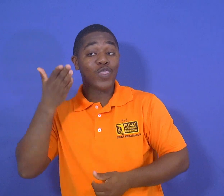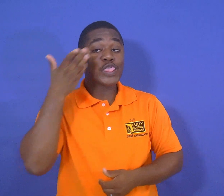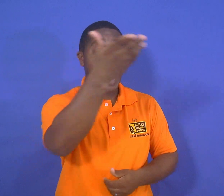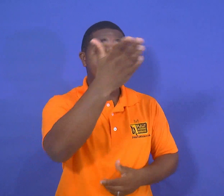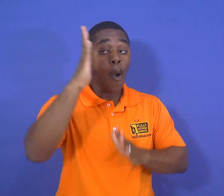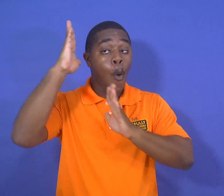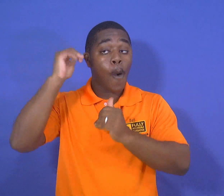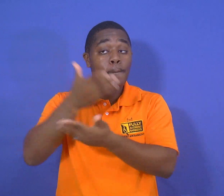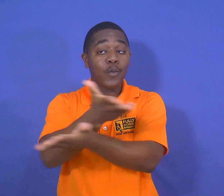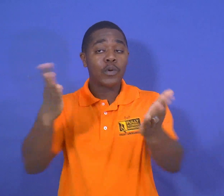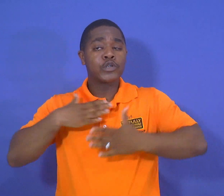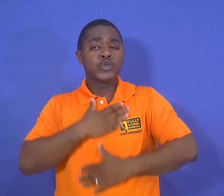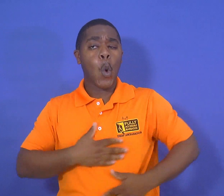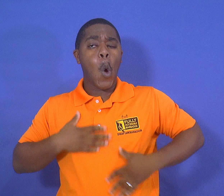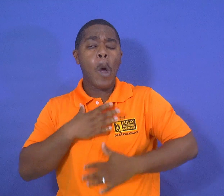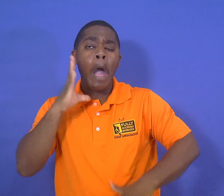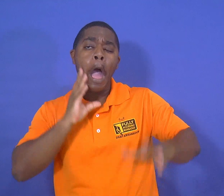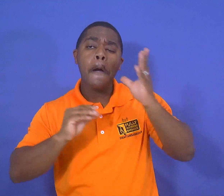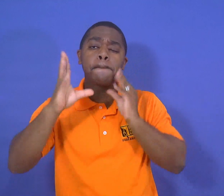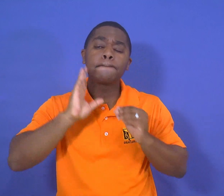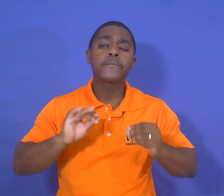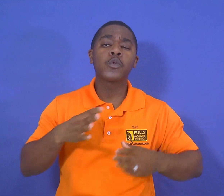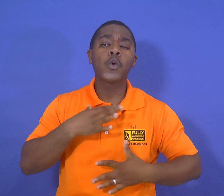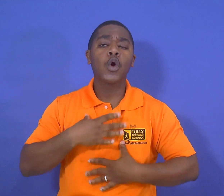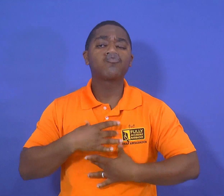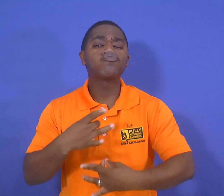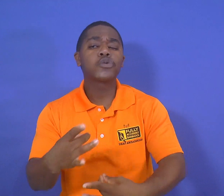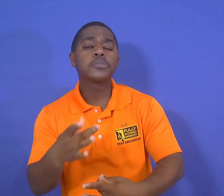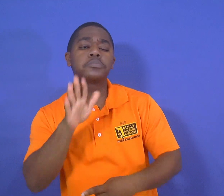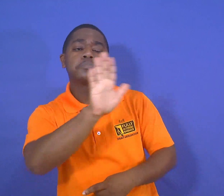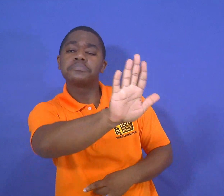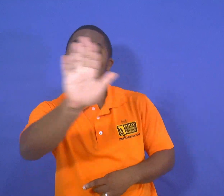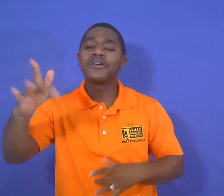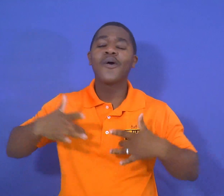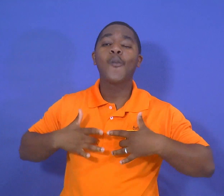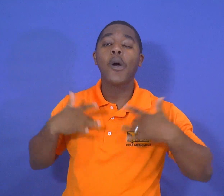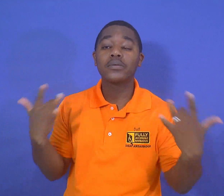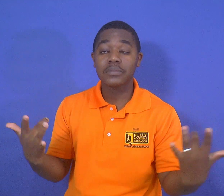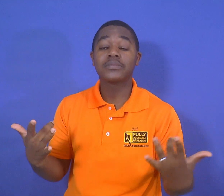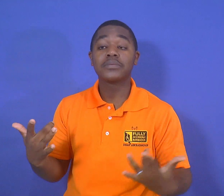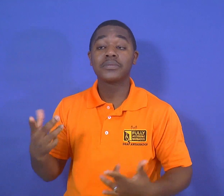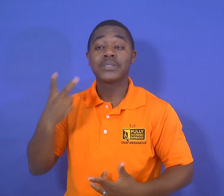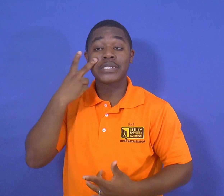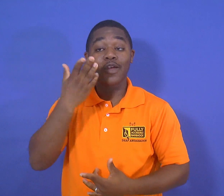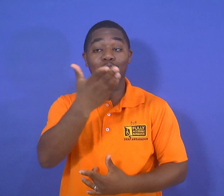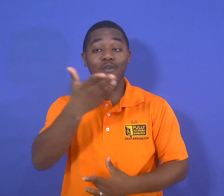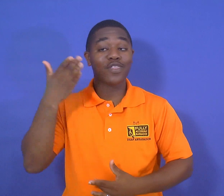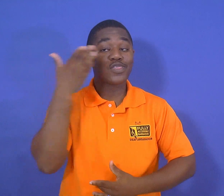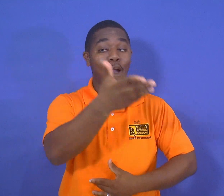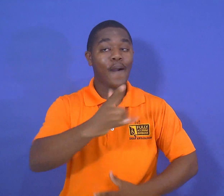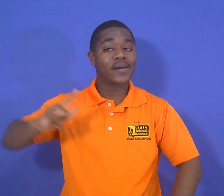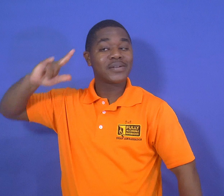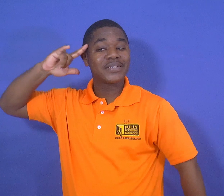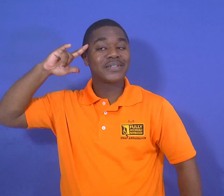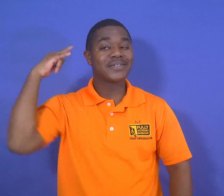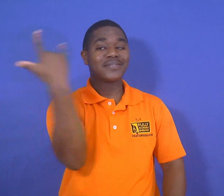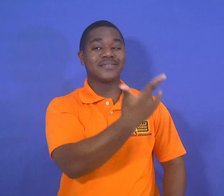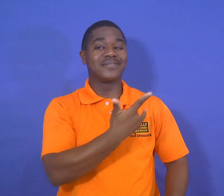I hope to see you there and I hope you have an enjoyable experience and find it interesting see you there